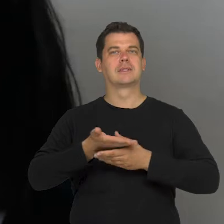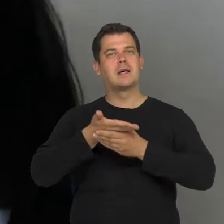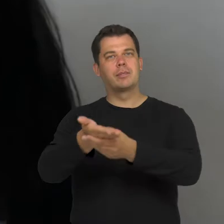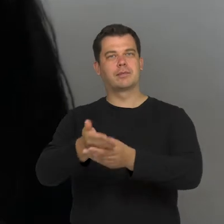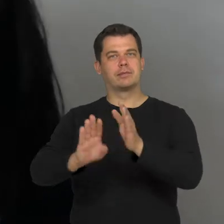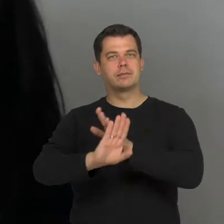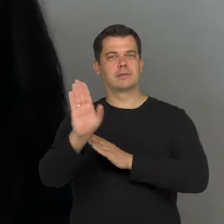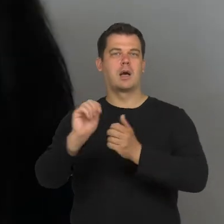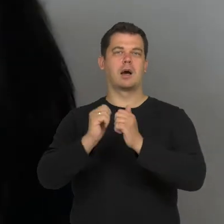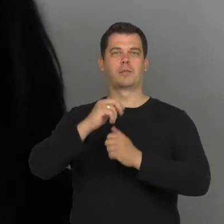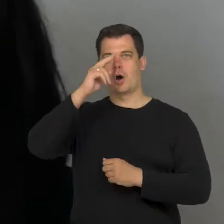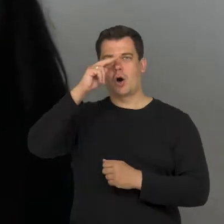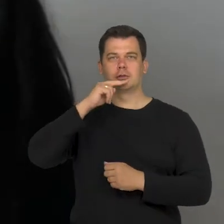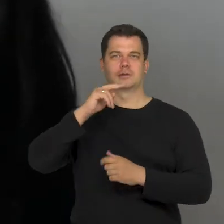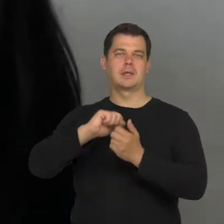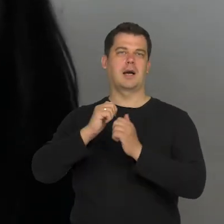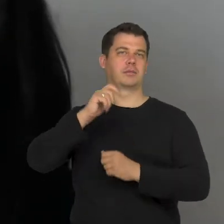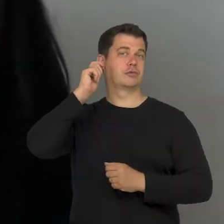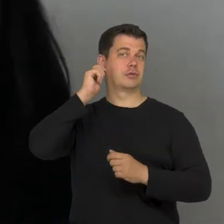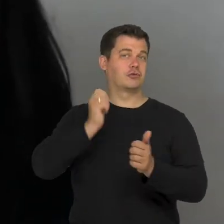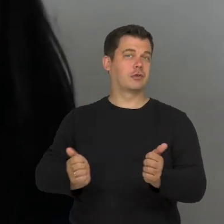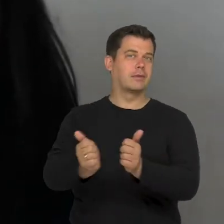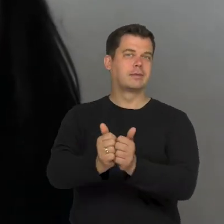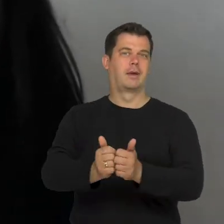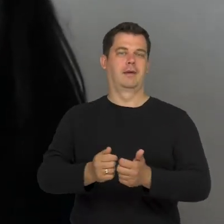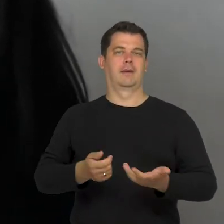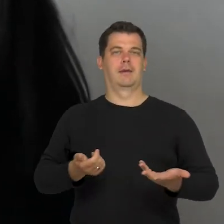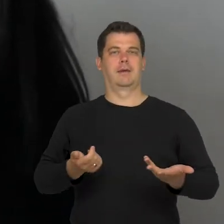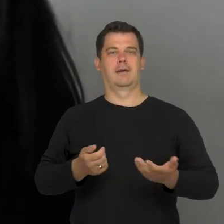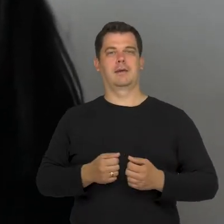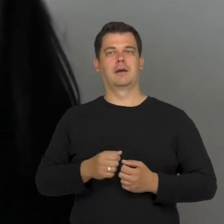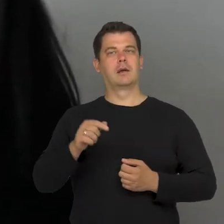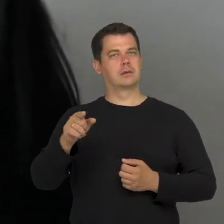or like being a father or a girl. So it is interesting